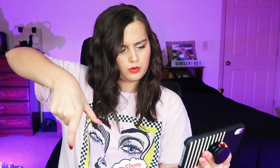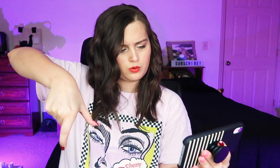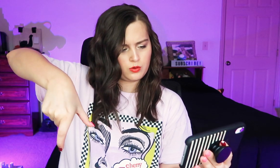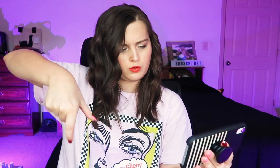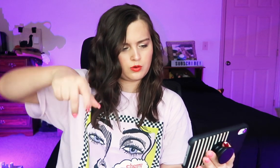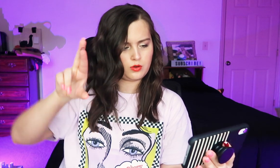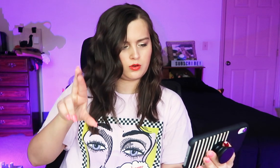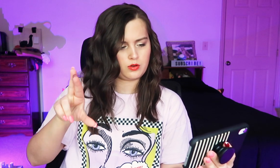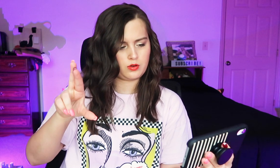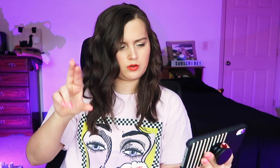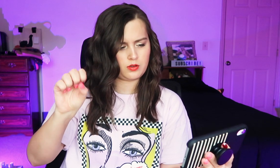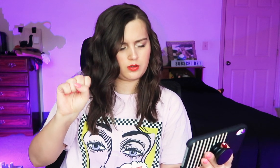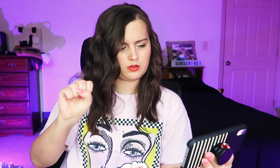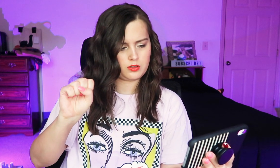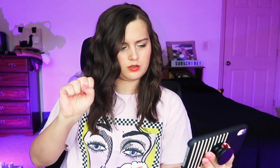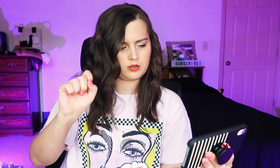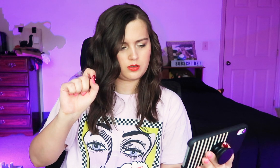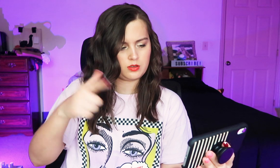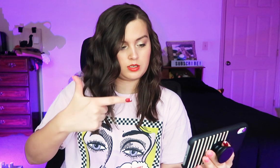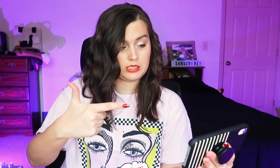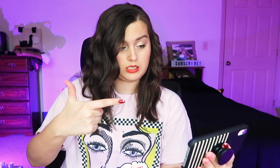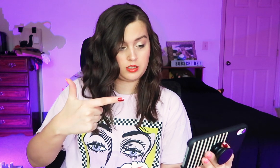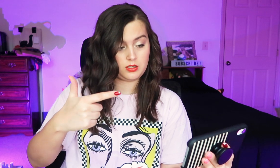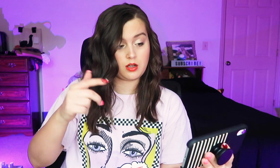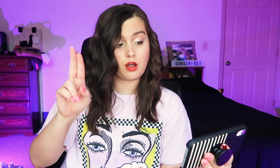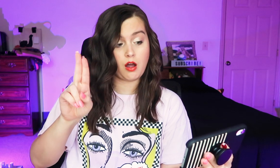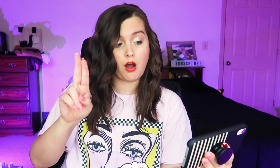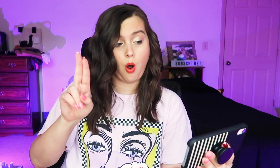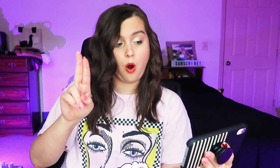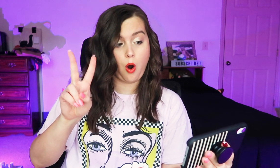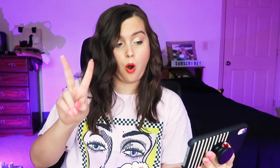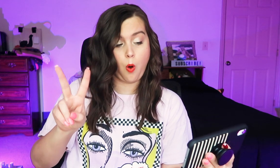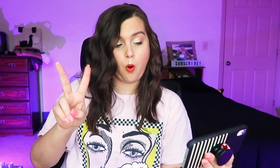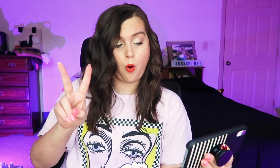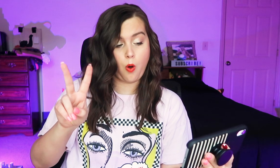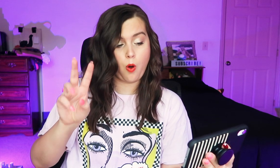Q, R, S, T, U, V.